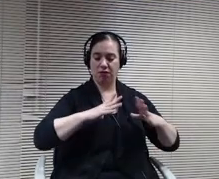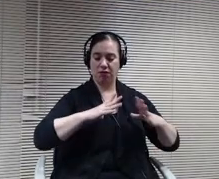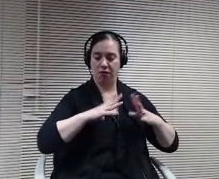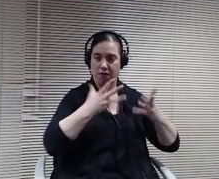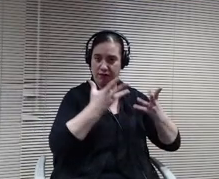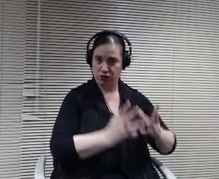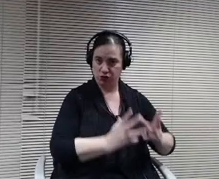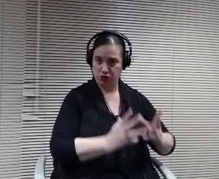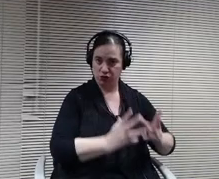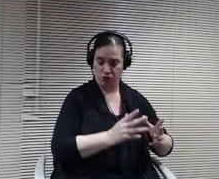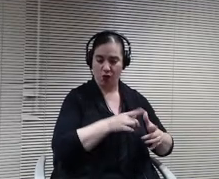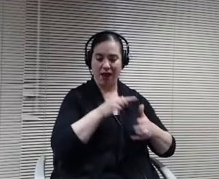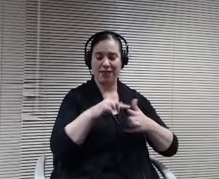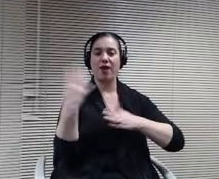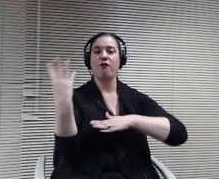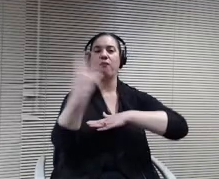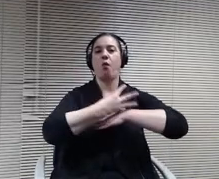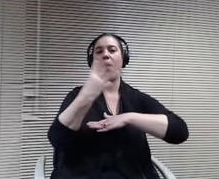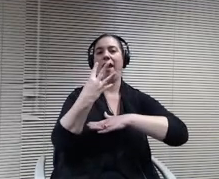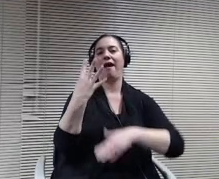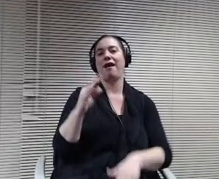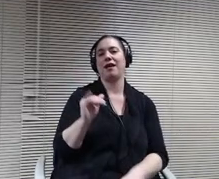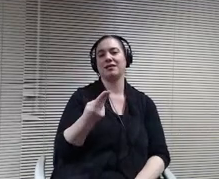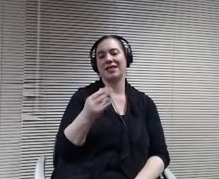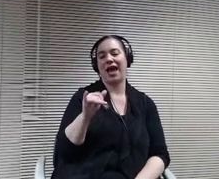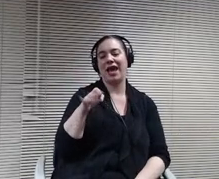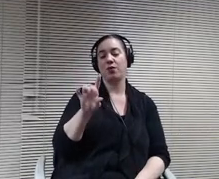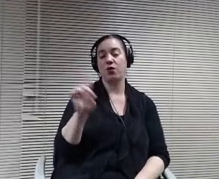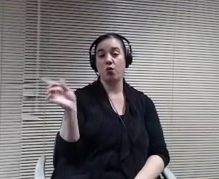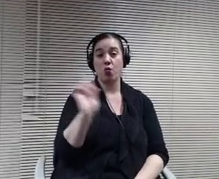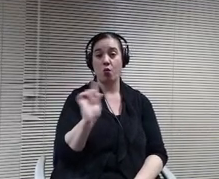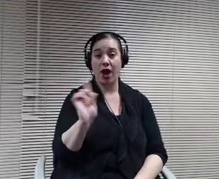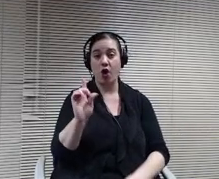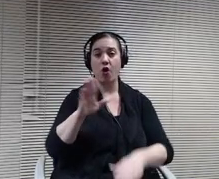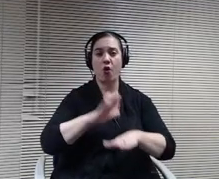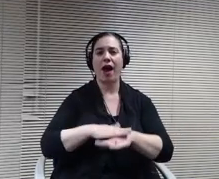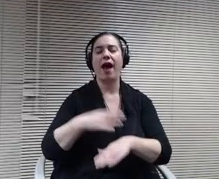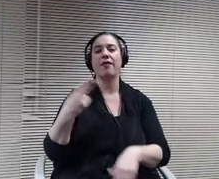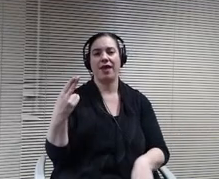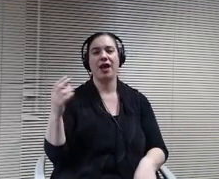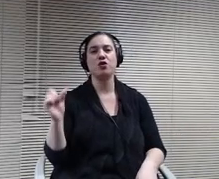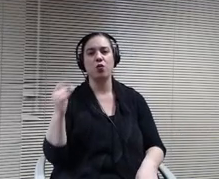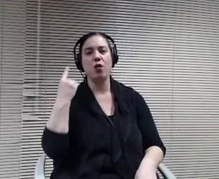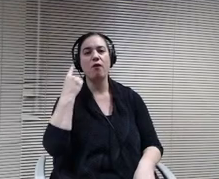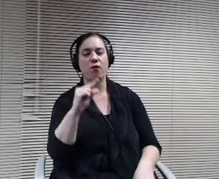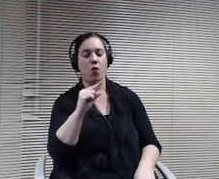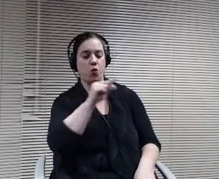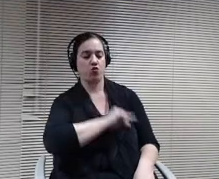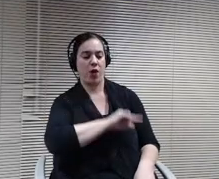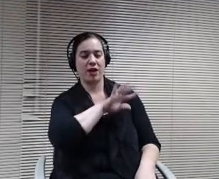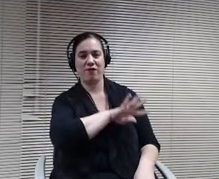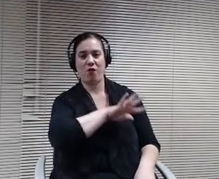School for students in grades four and five. So that's really the model they were in when they